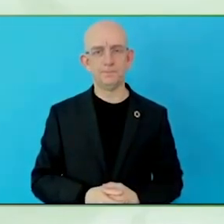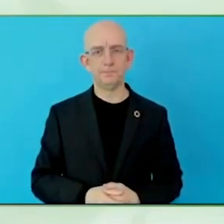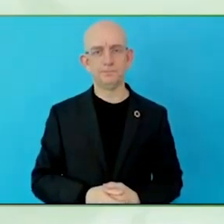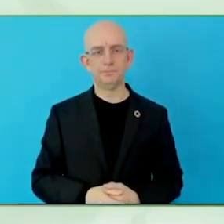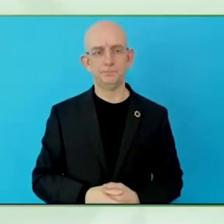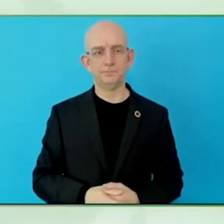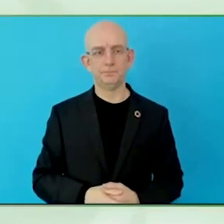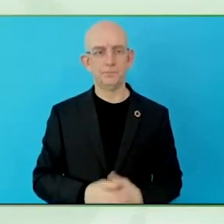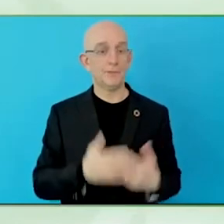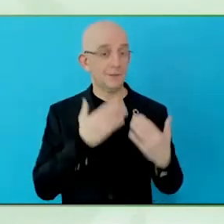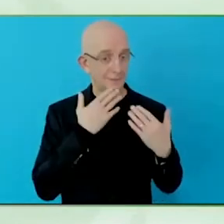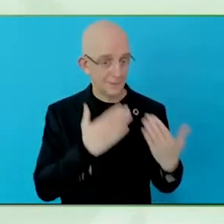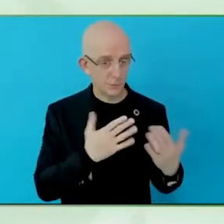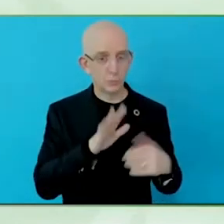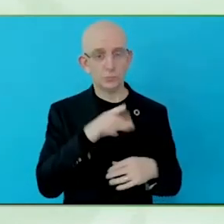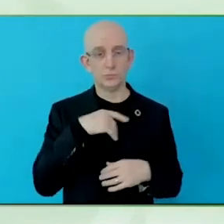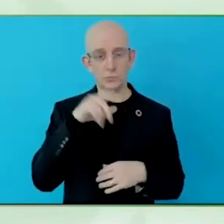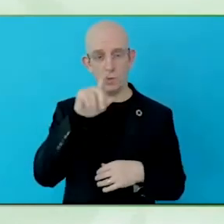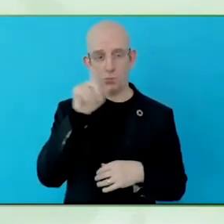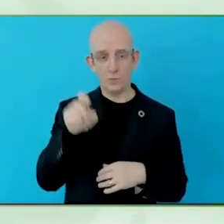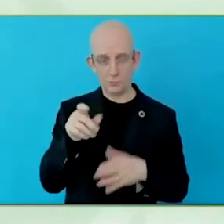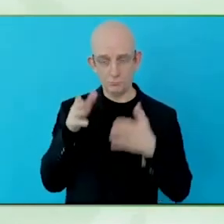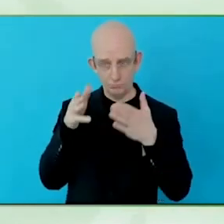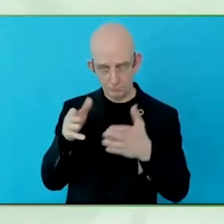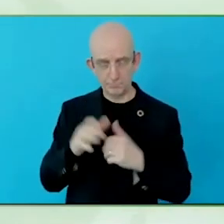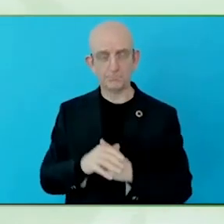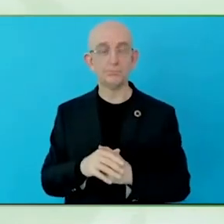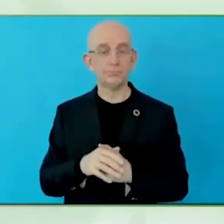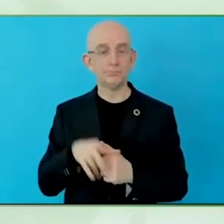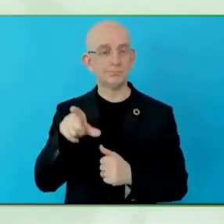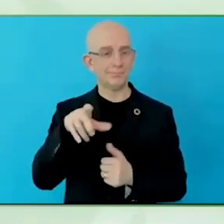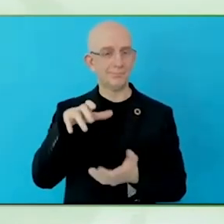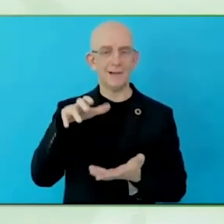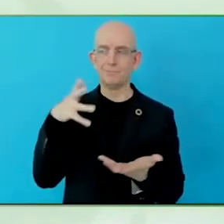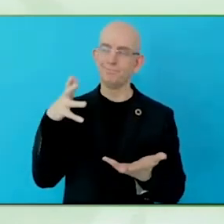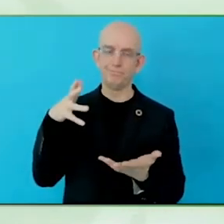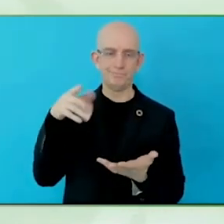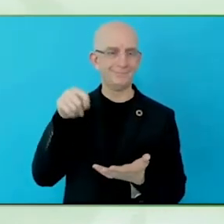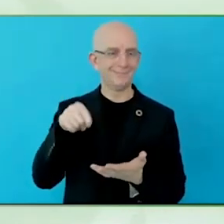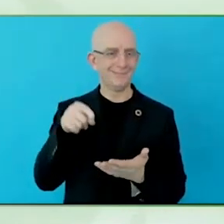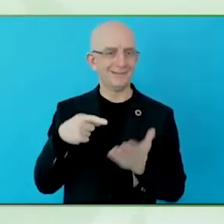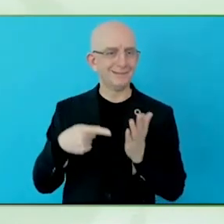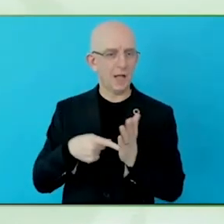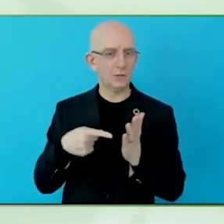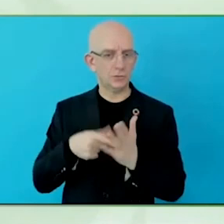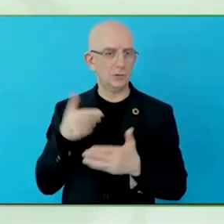So what extent is digitalisation, which really is a big part and